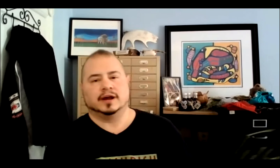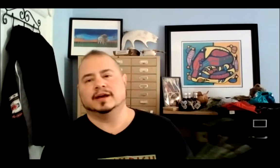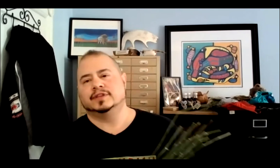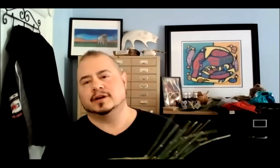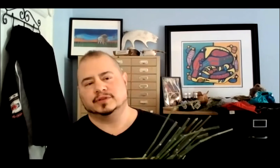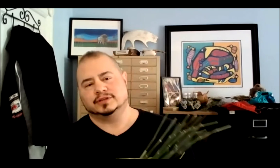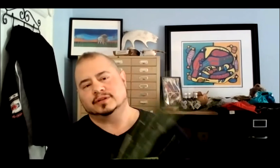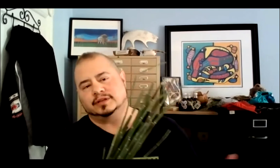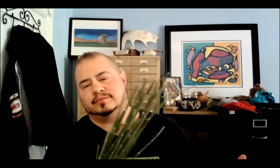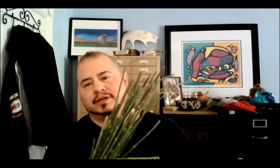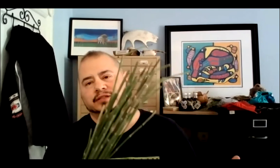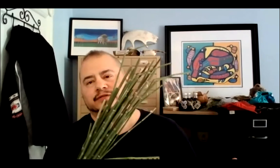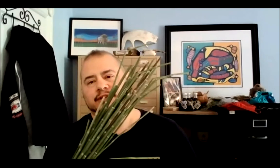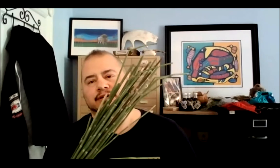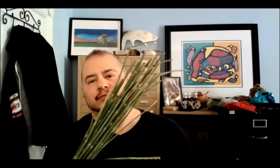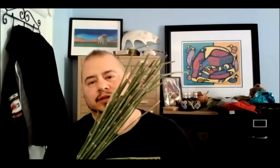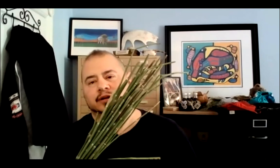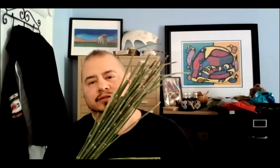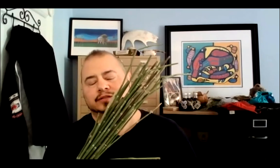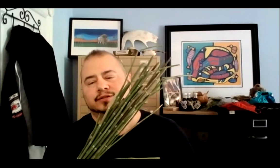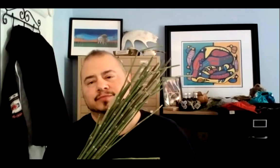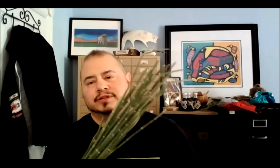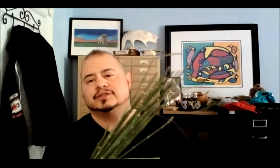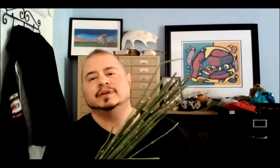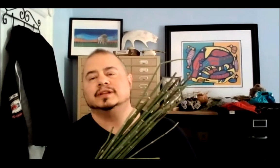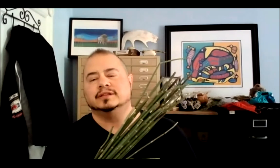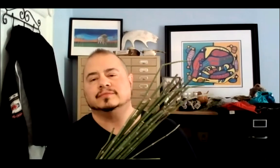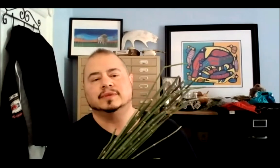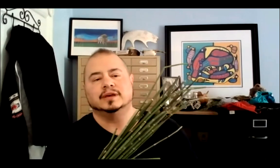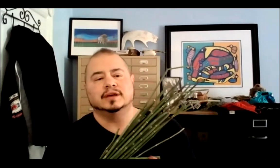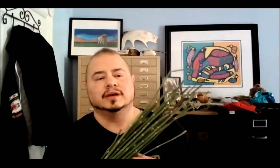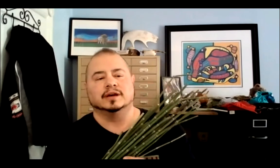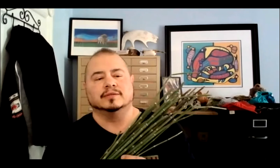I have the opportunity because of the urban gardens to participate in them